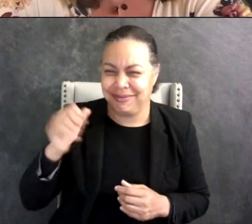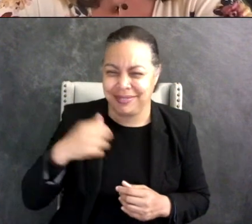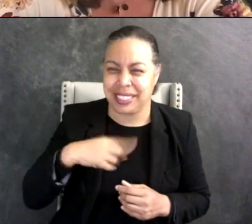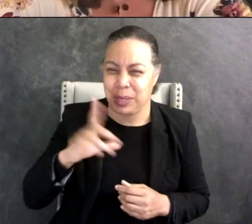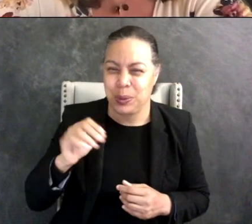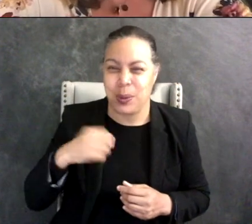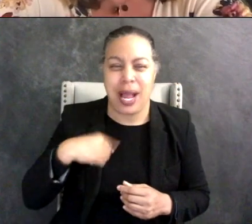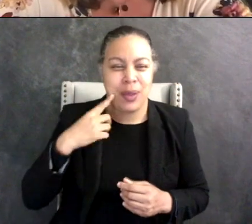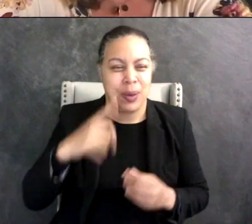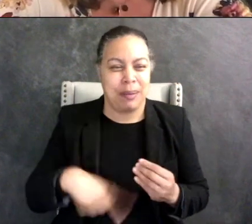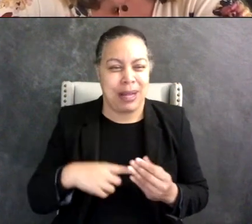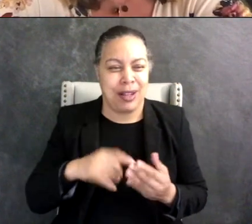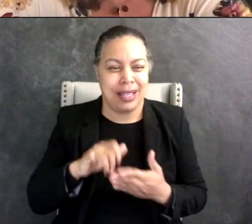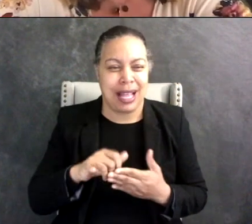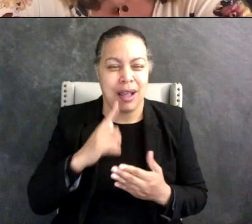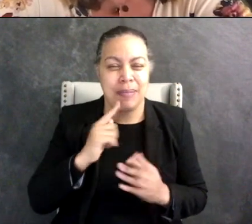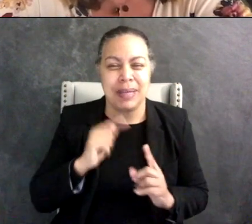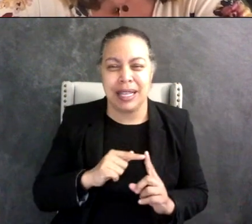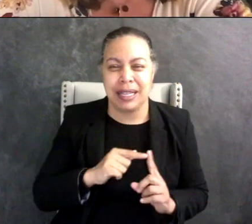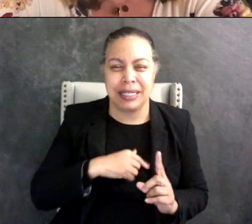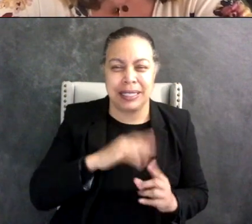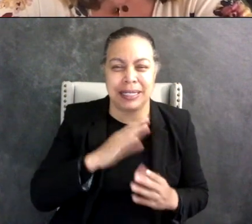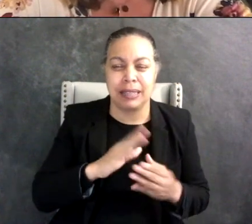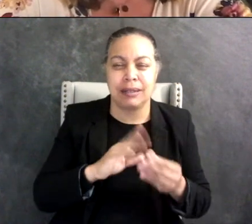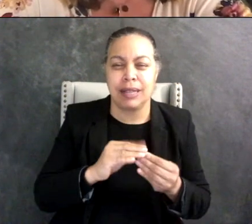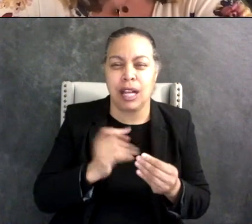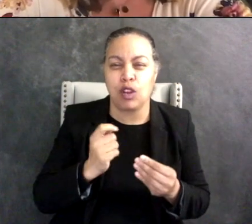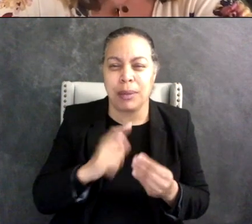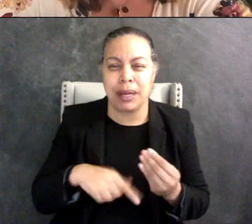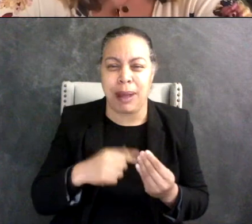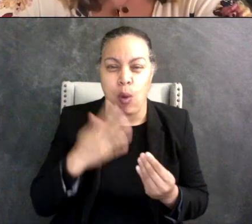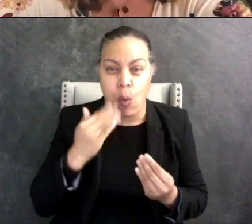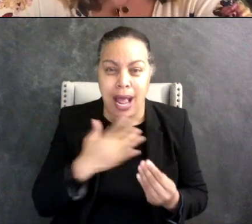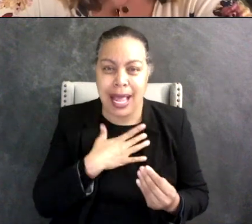because Fallon talks a little bit about it in his video about why he would line things up because he